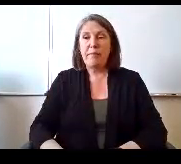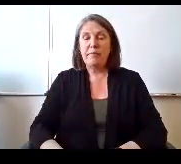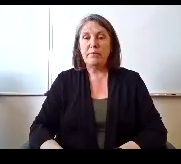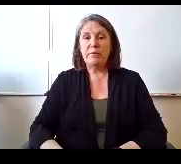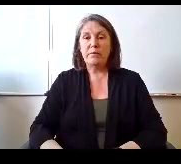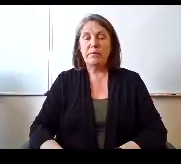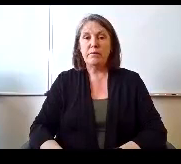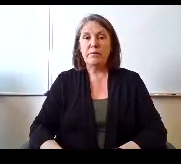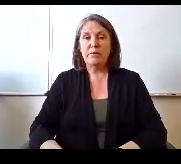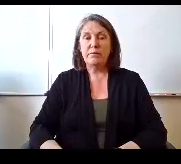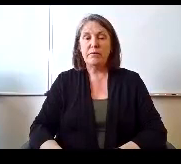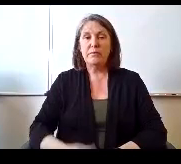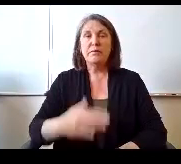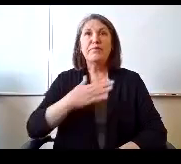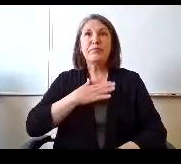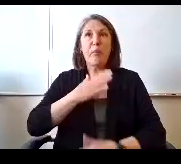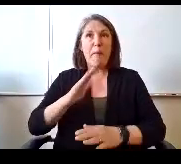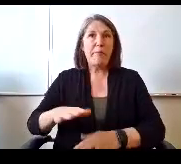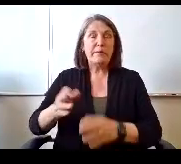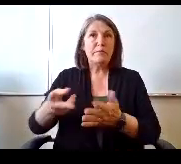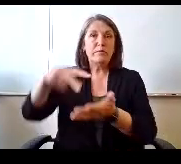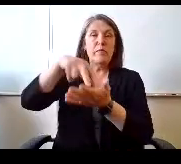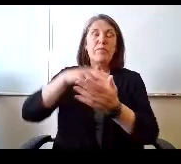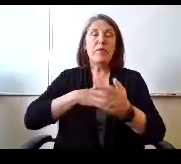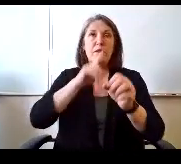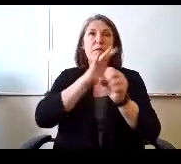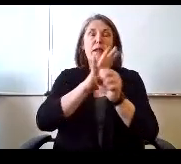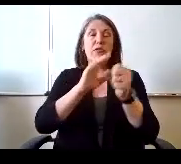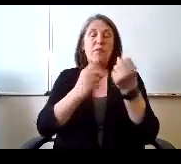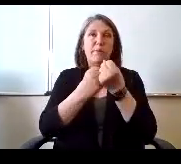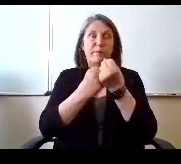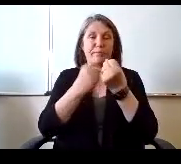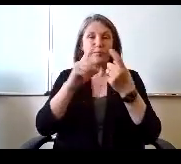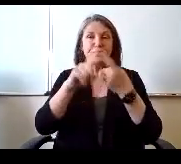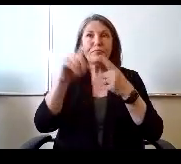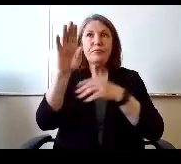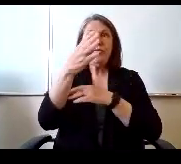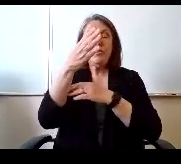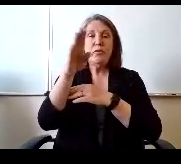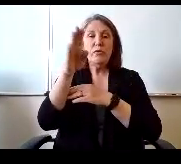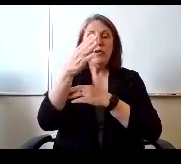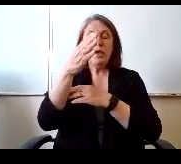Who's rising, repeat after me. I pledge allegiance to the flag.